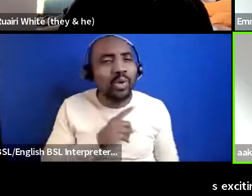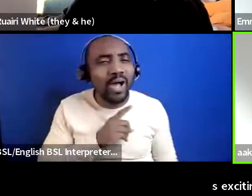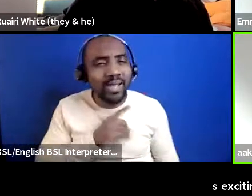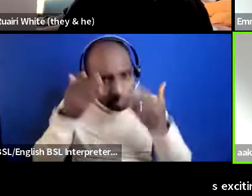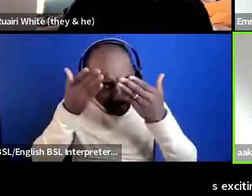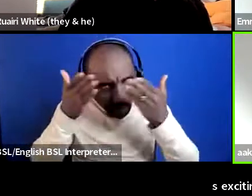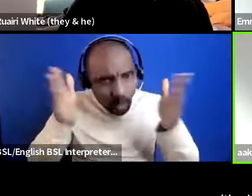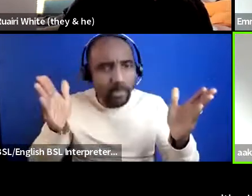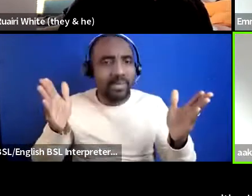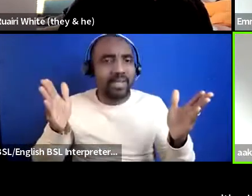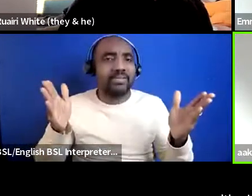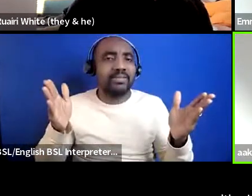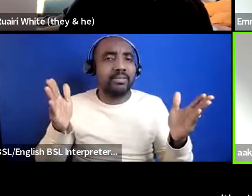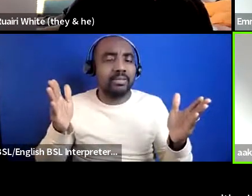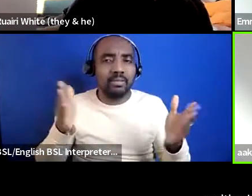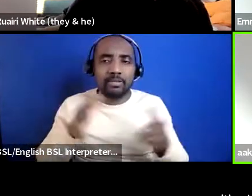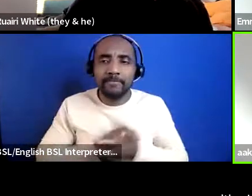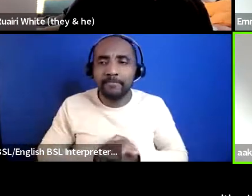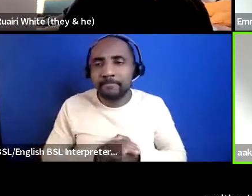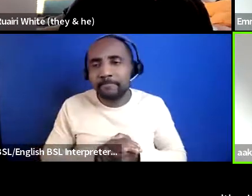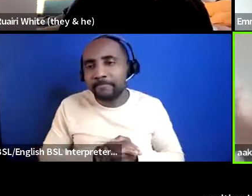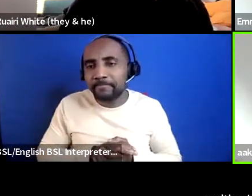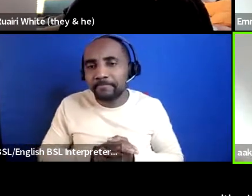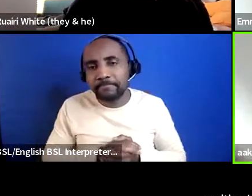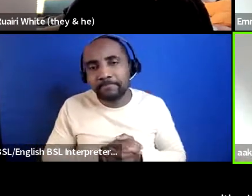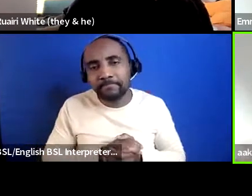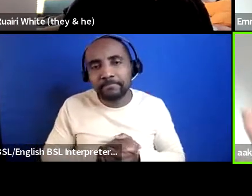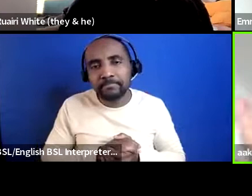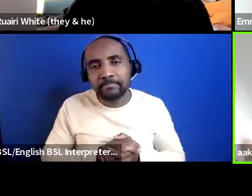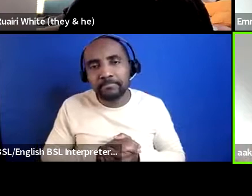and then yeah the way that yeah we can make forms more accessible